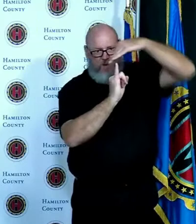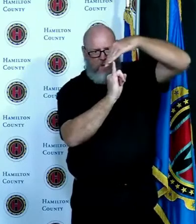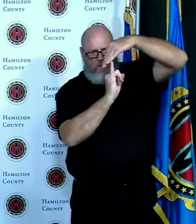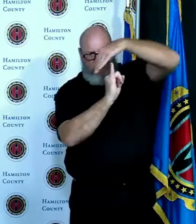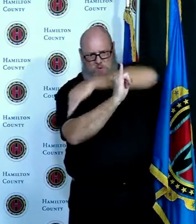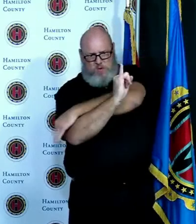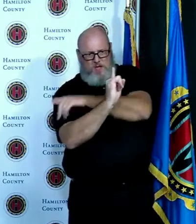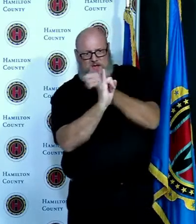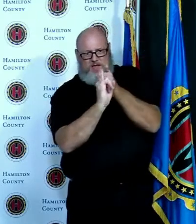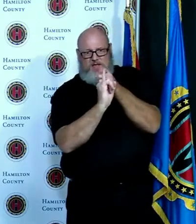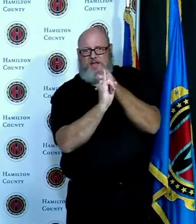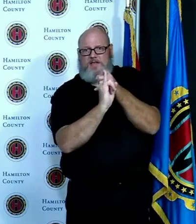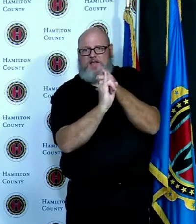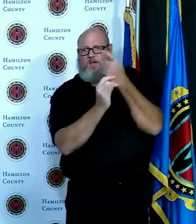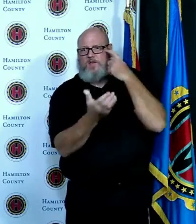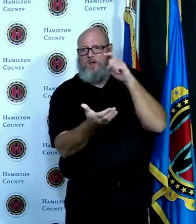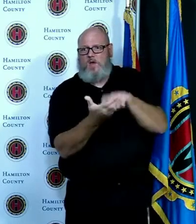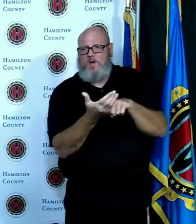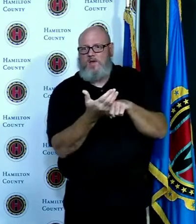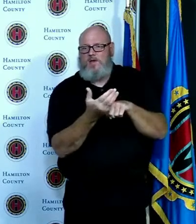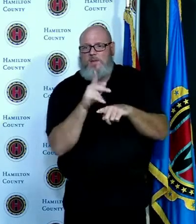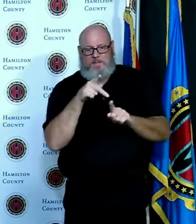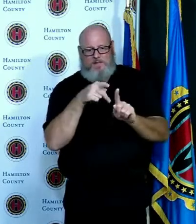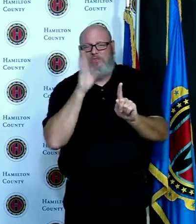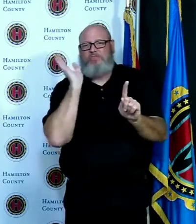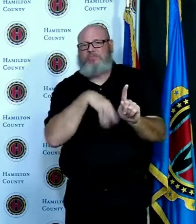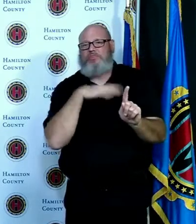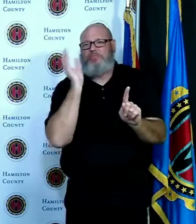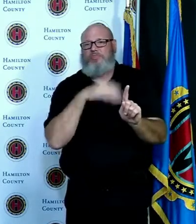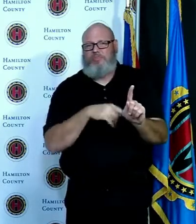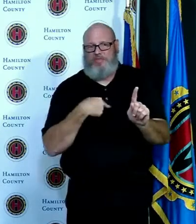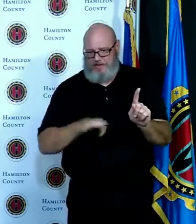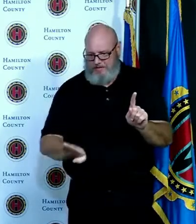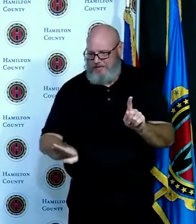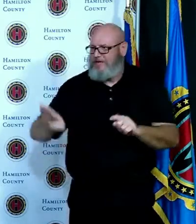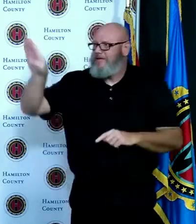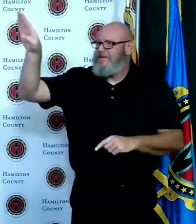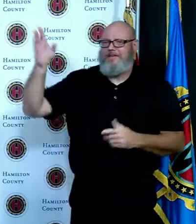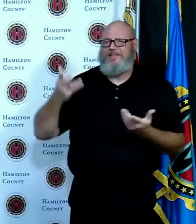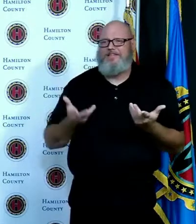people aren't doing it as much as they used to and now we're back up so you know I understand